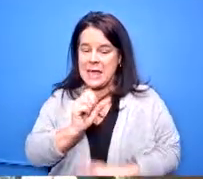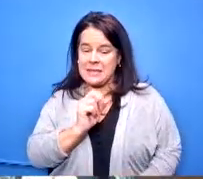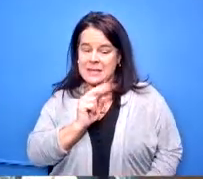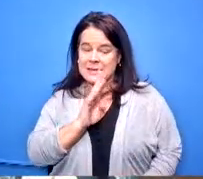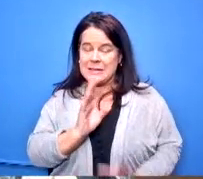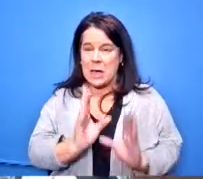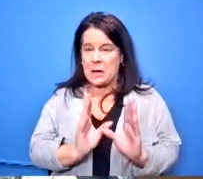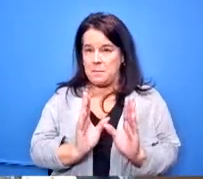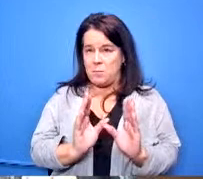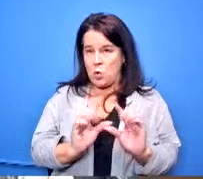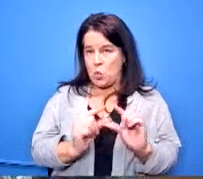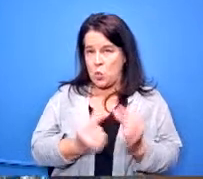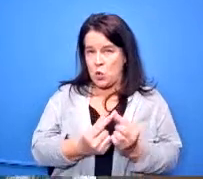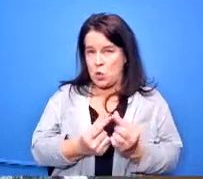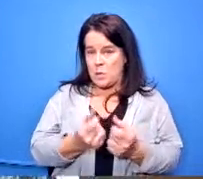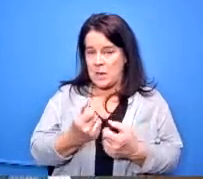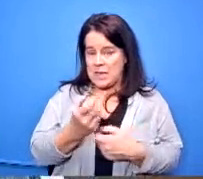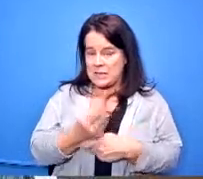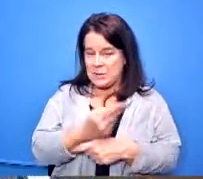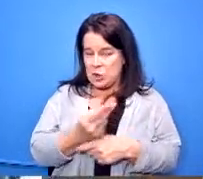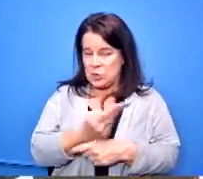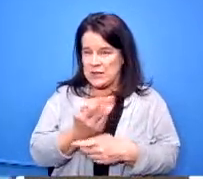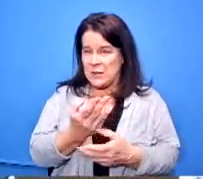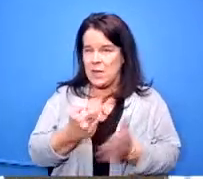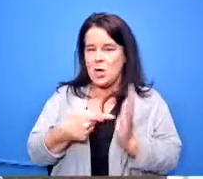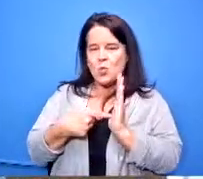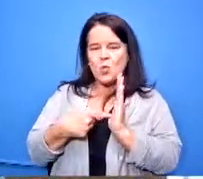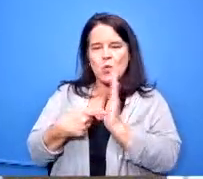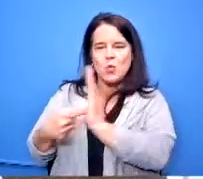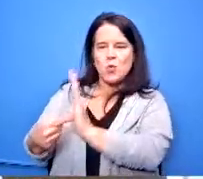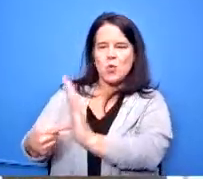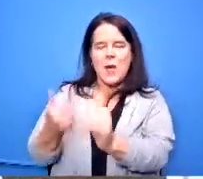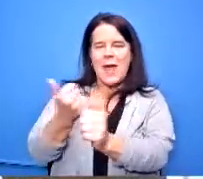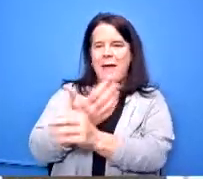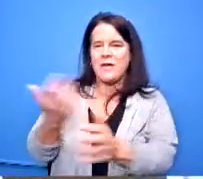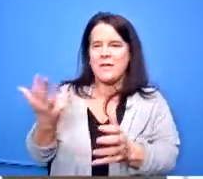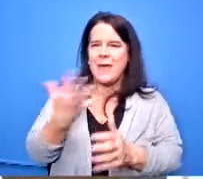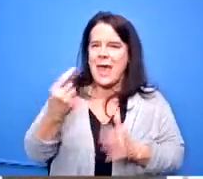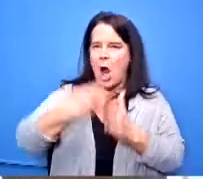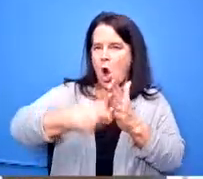off of it shows you every single thing and there's some cost estimates on there as well